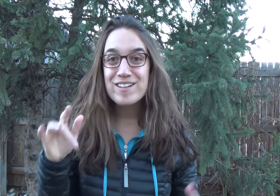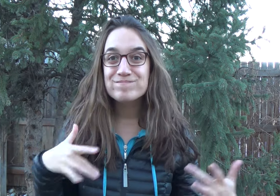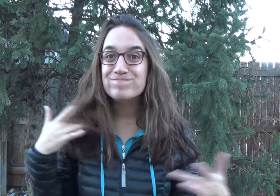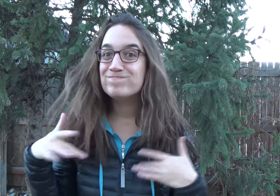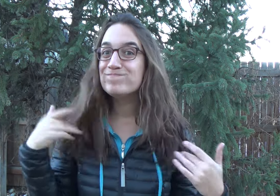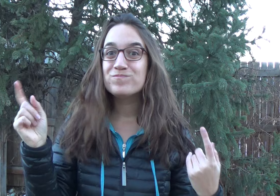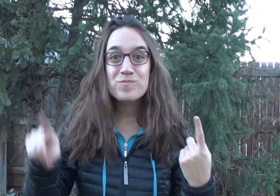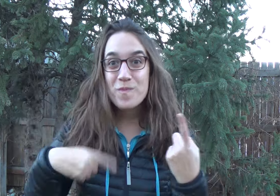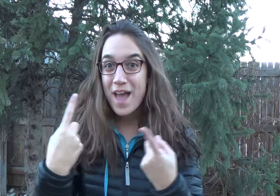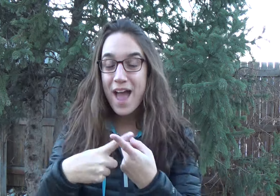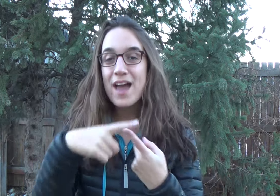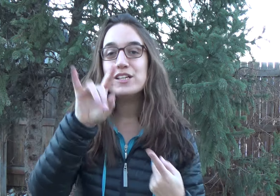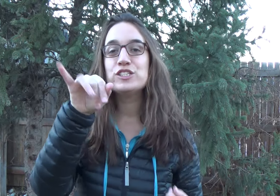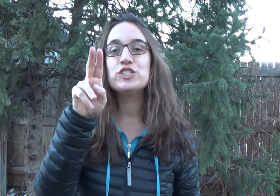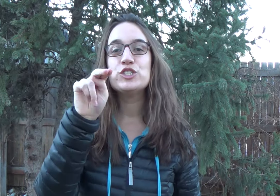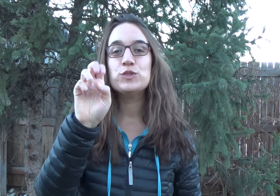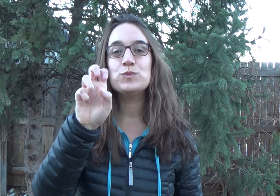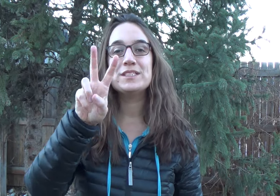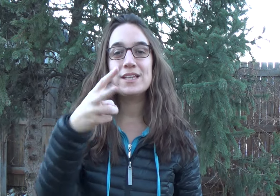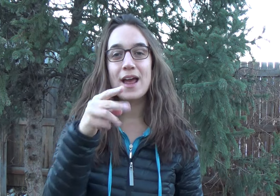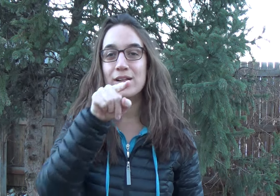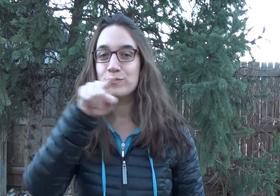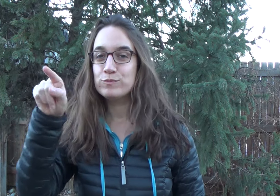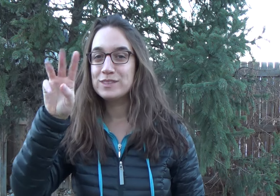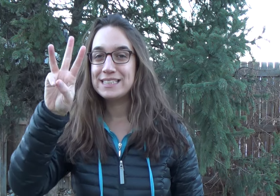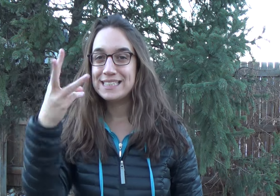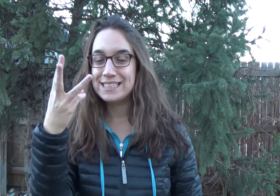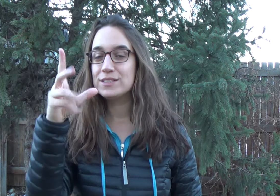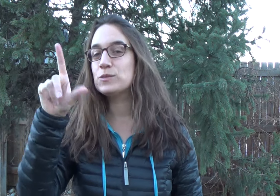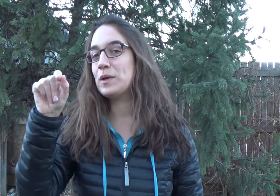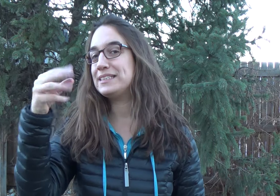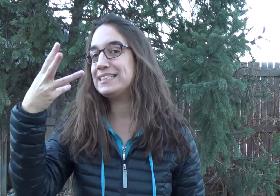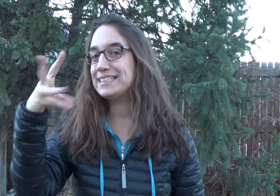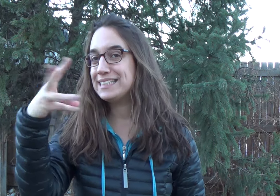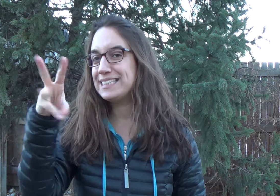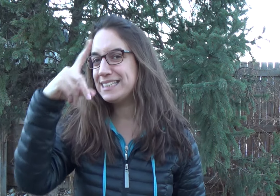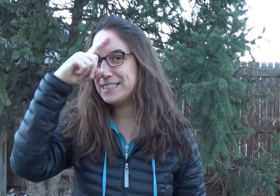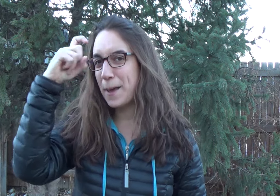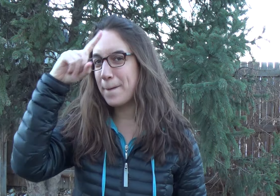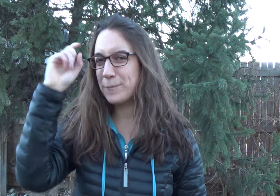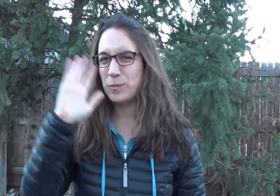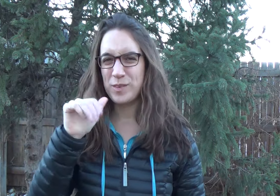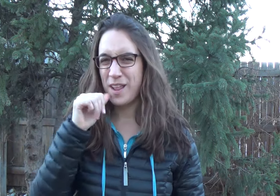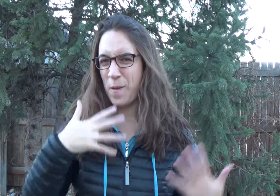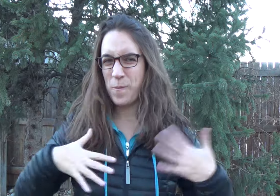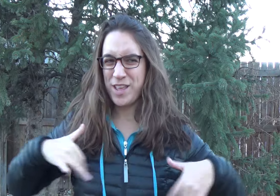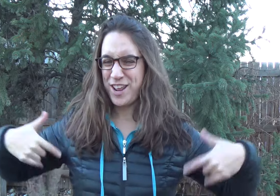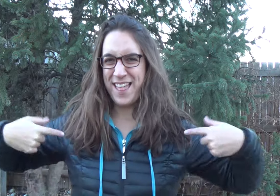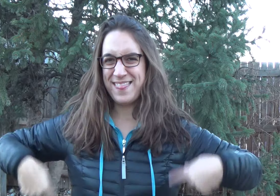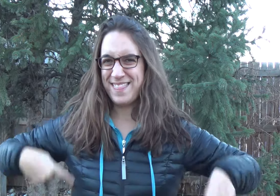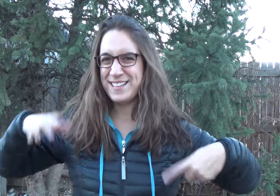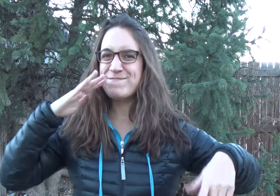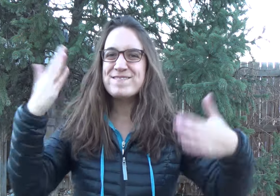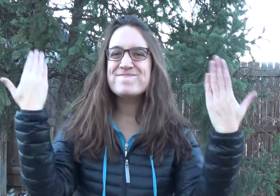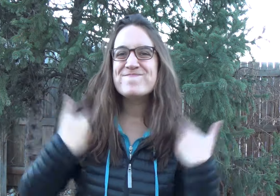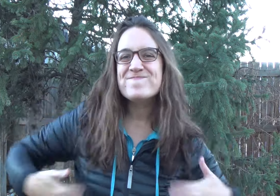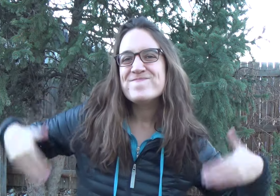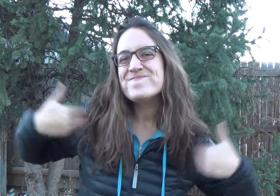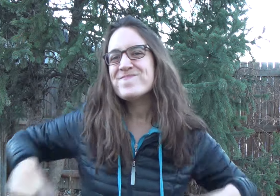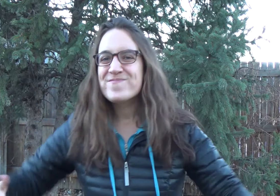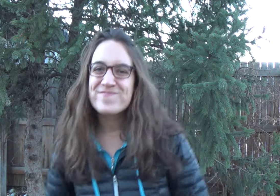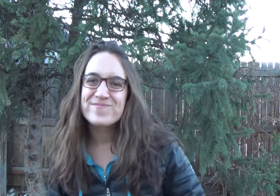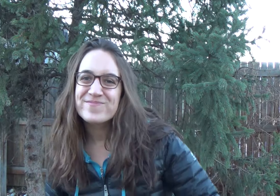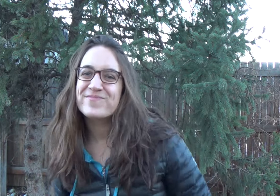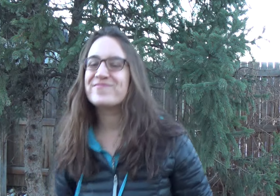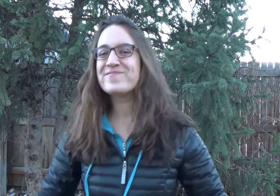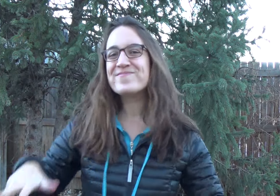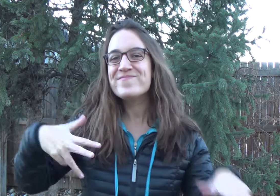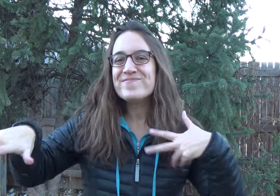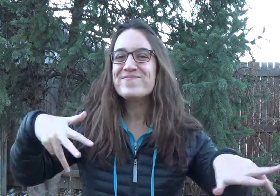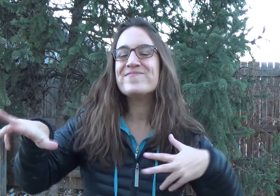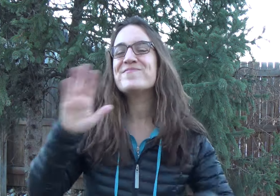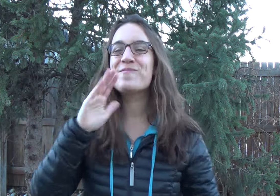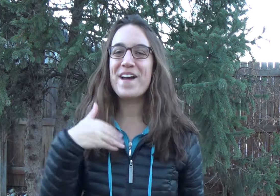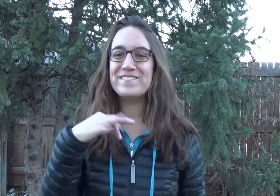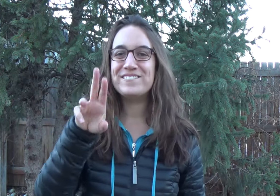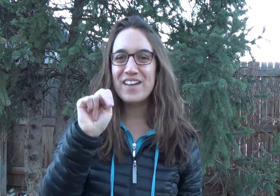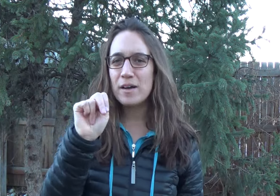We're excited! It'll be June 2nd - 6th, 2016 -- summertime. We won't dress like this! We'll wear sleeveless shirts and shorts, go for walks.. we'll have fun!